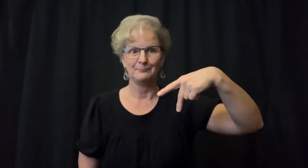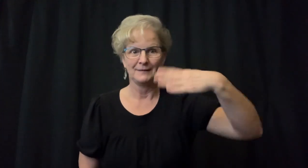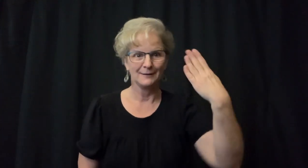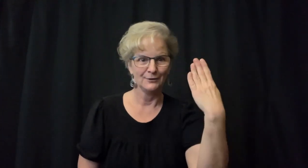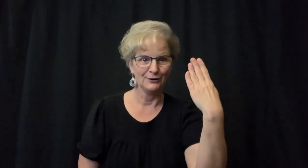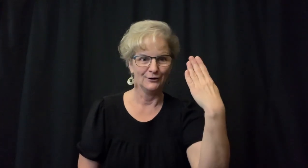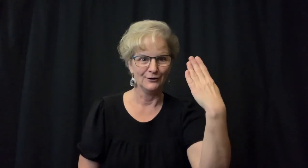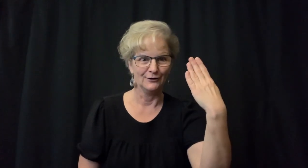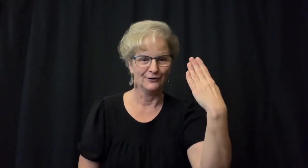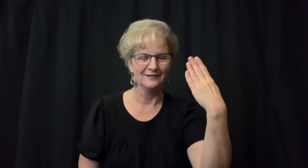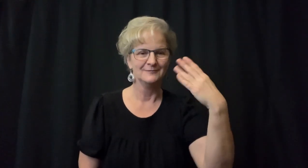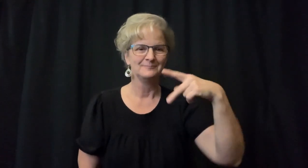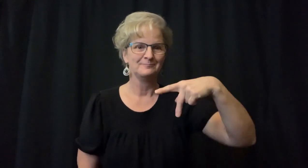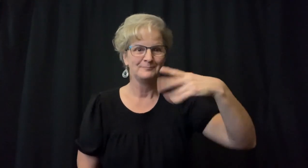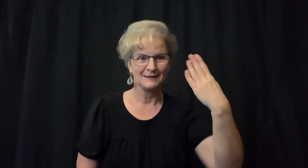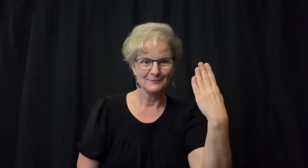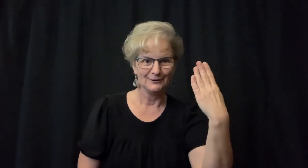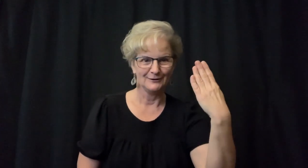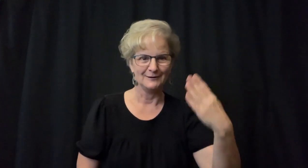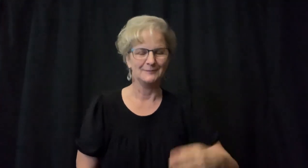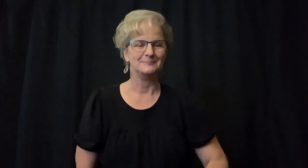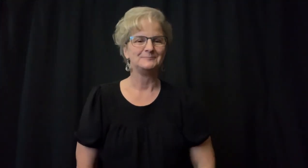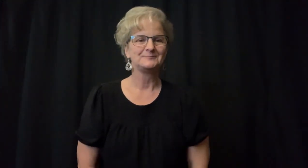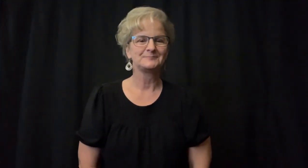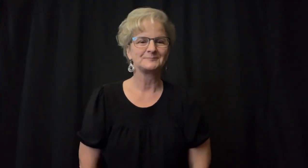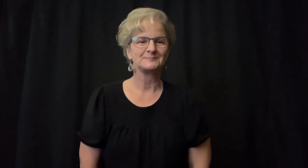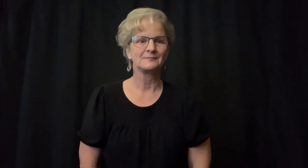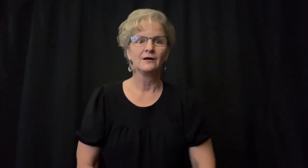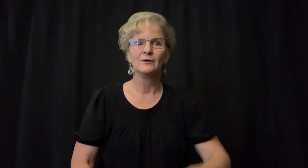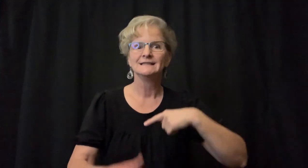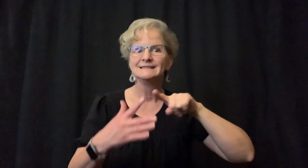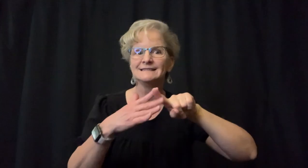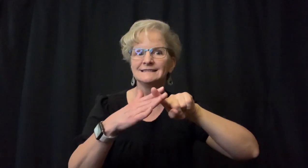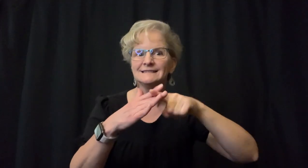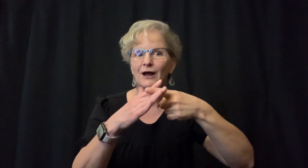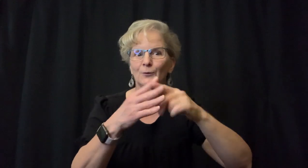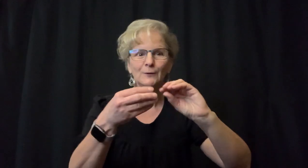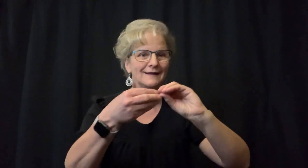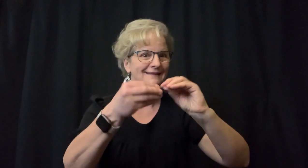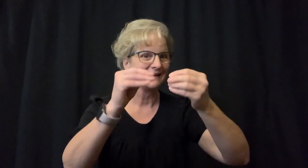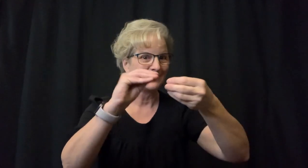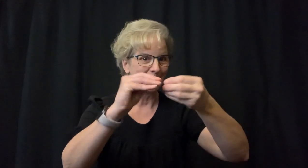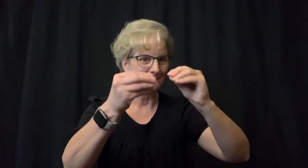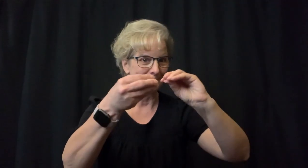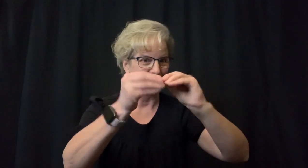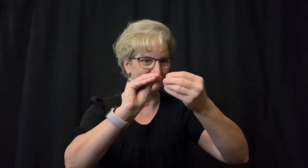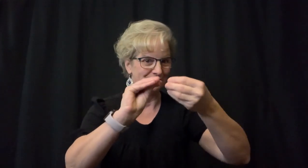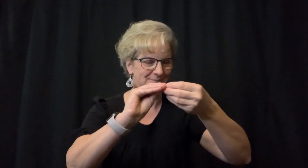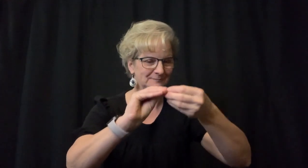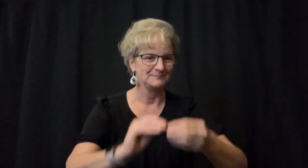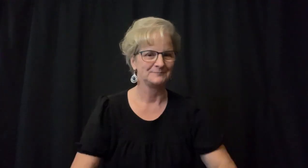And the sign signed for Pickleball (PB). Lets start learning with numbers in ASL.